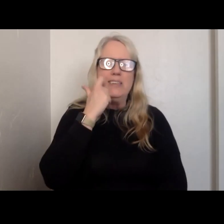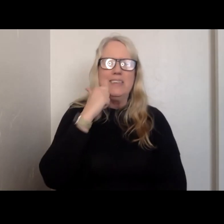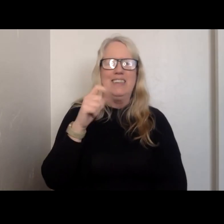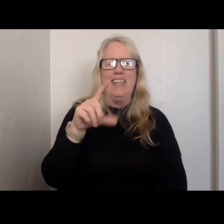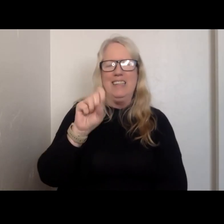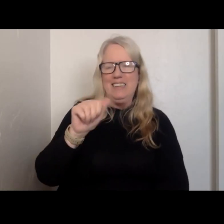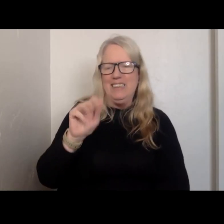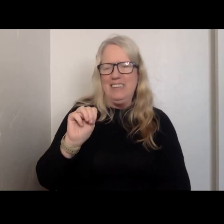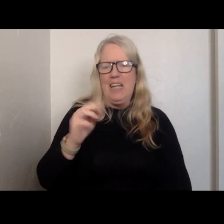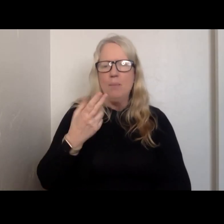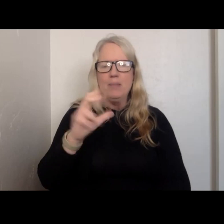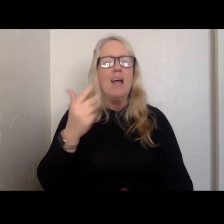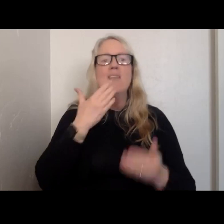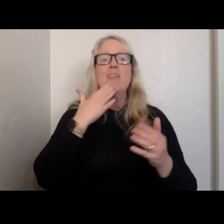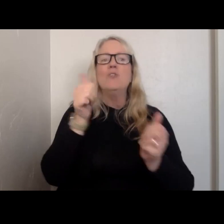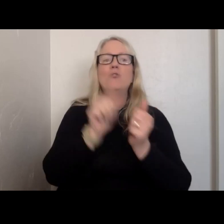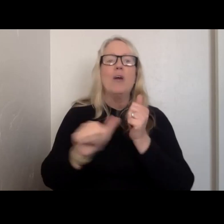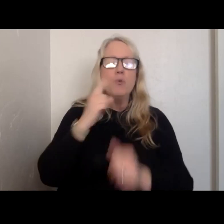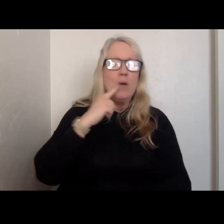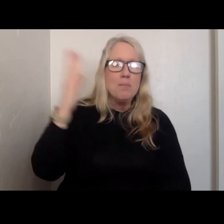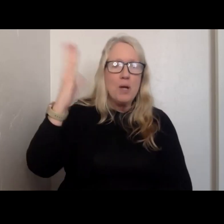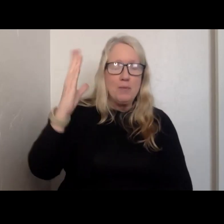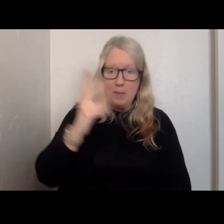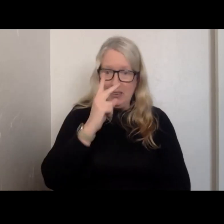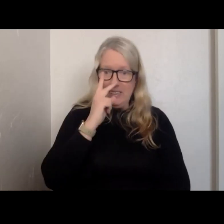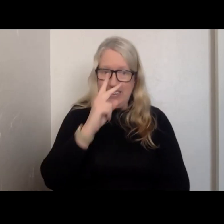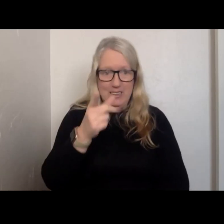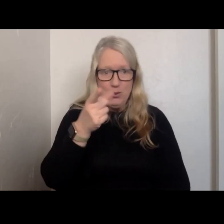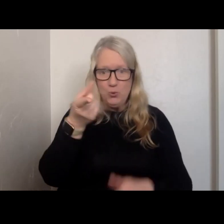THANK YOU, EVERYONE. SEE YOU NEXT WEEK. (END OF MEETING)